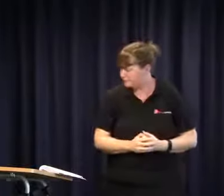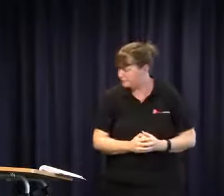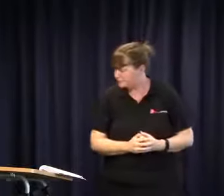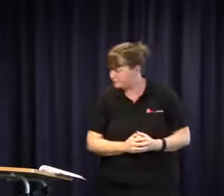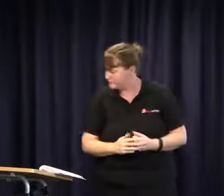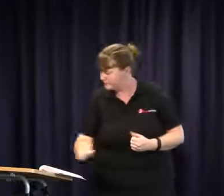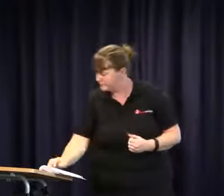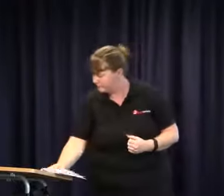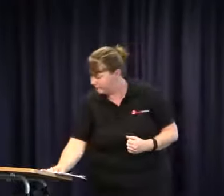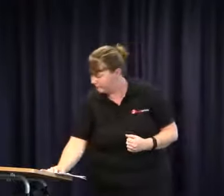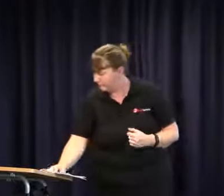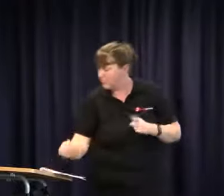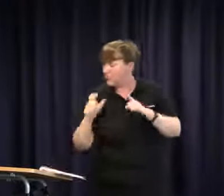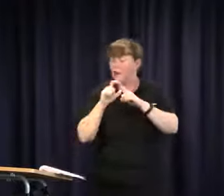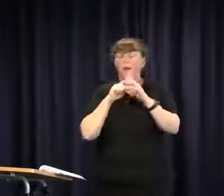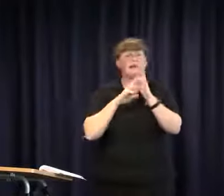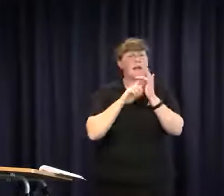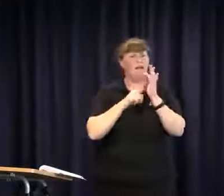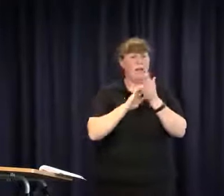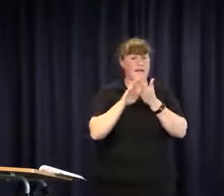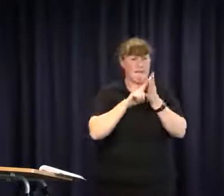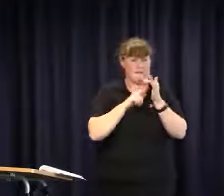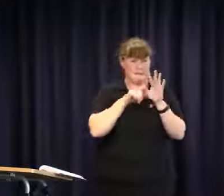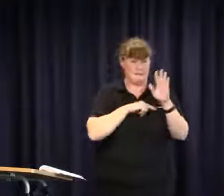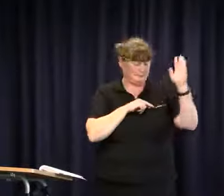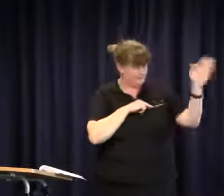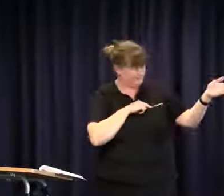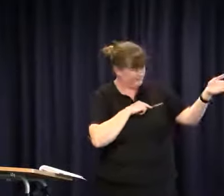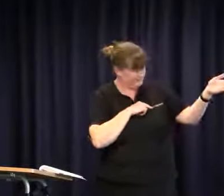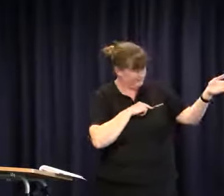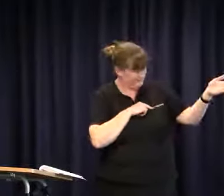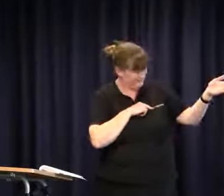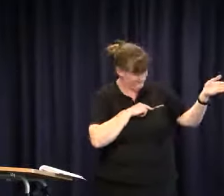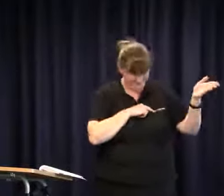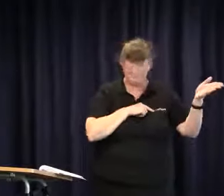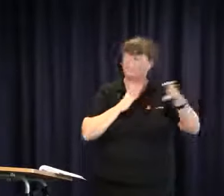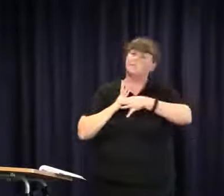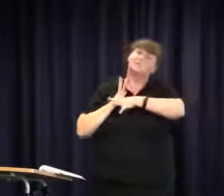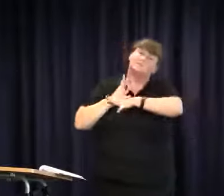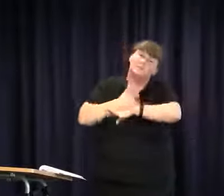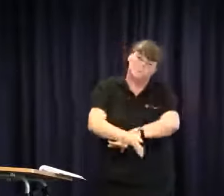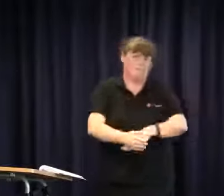enabled this session to happen. No. 1 Daniel Hately. I'd like to thank you Daniel. Daniel